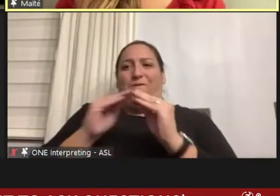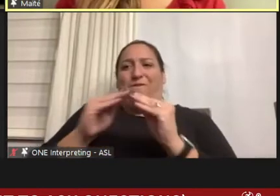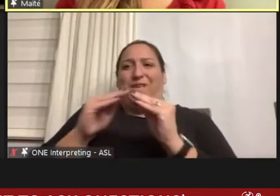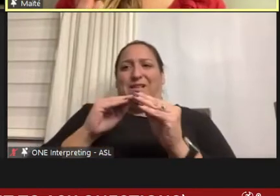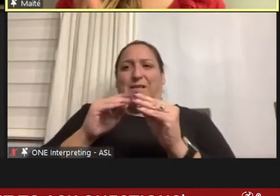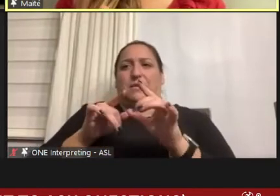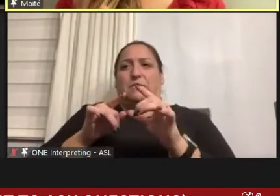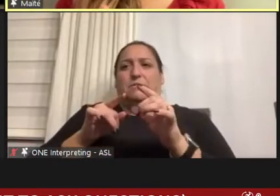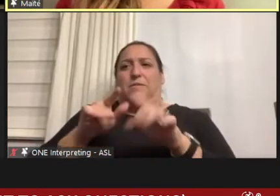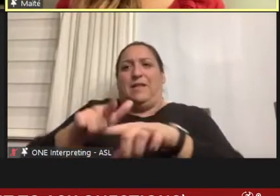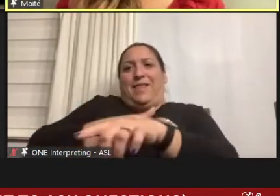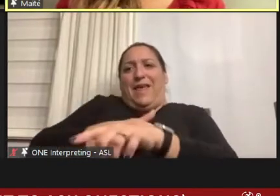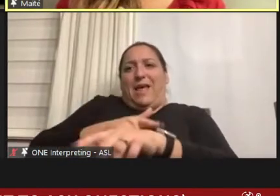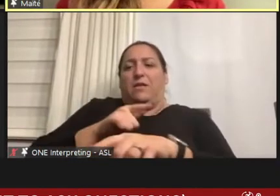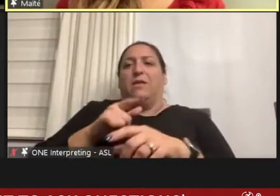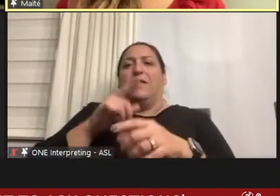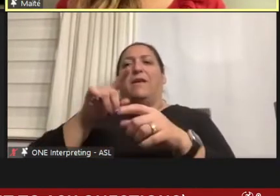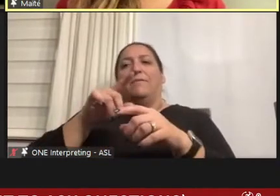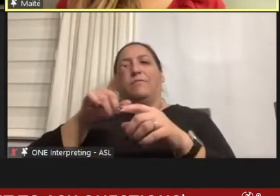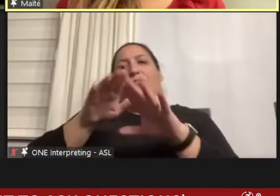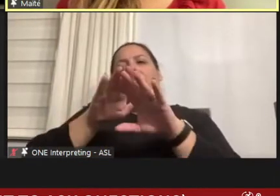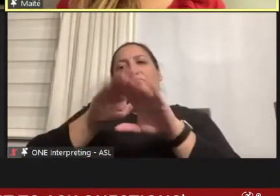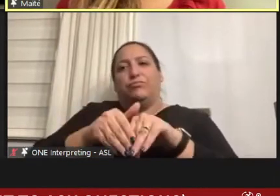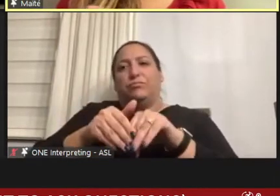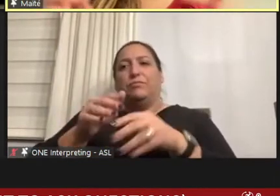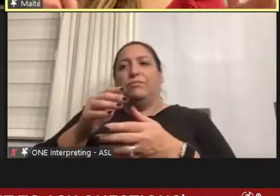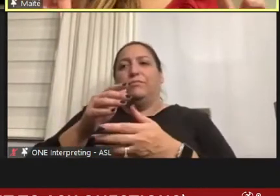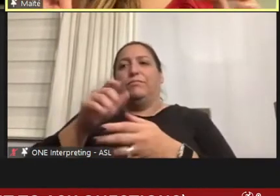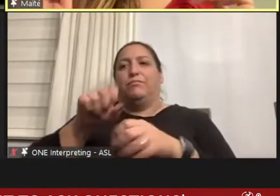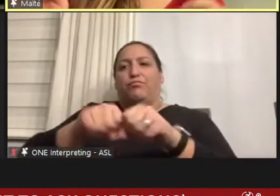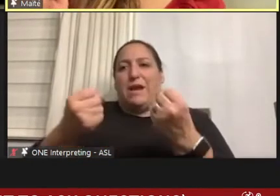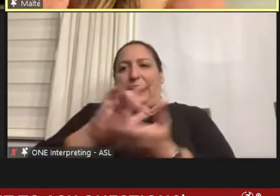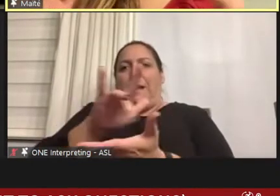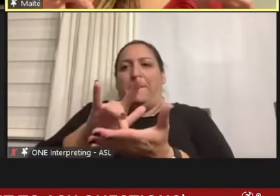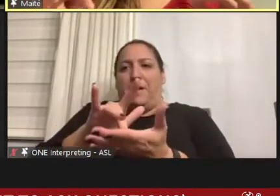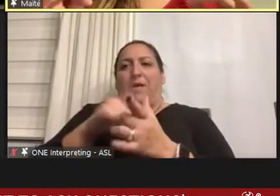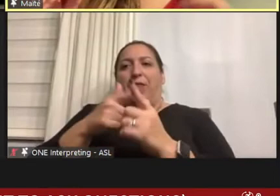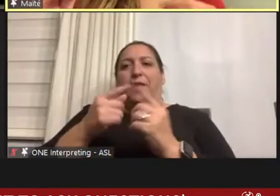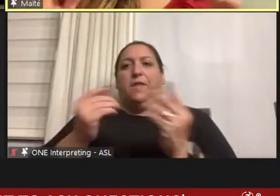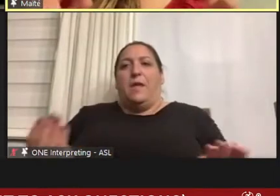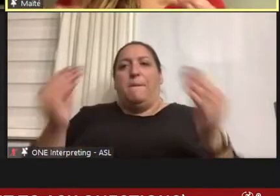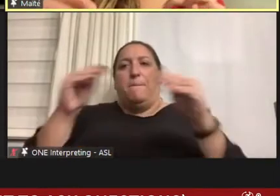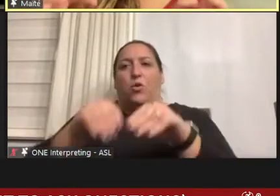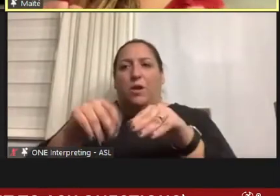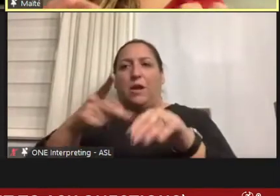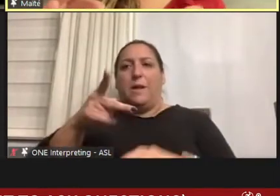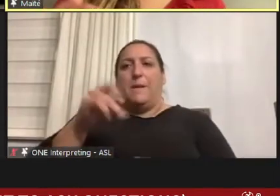artificially break it in the middle and then they put in a pin on either side of the break and they